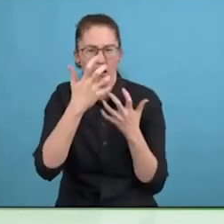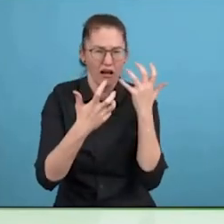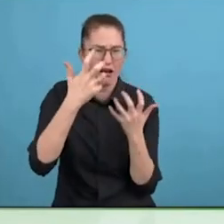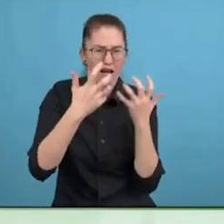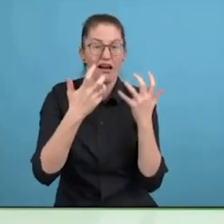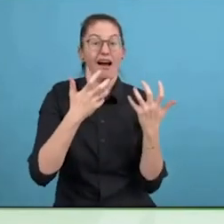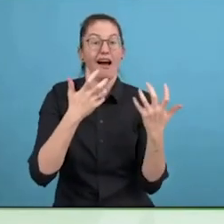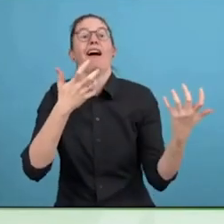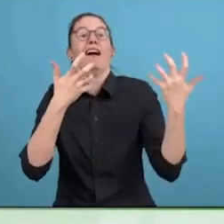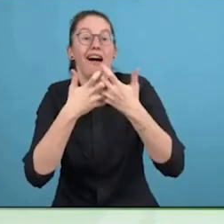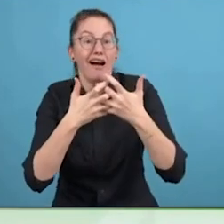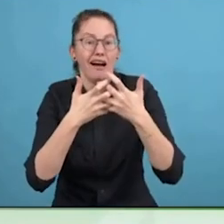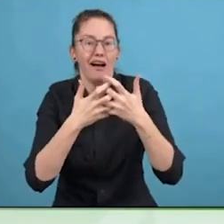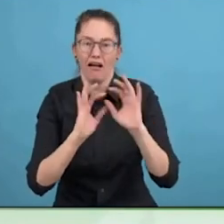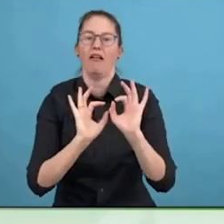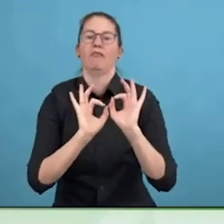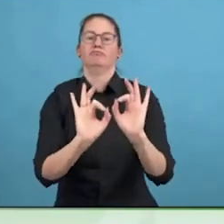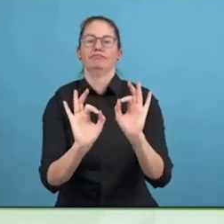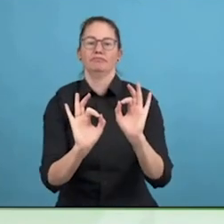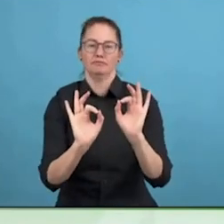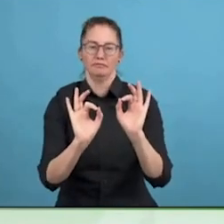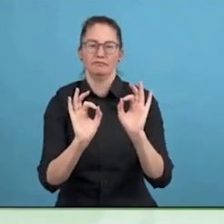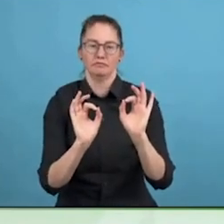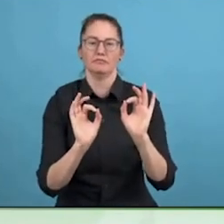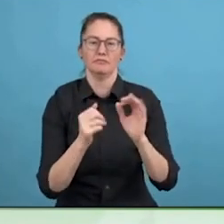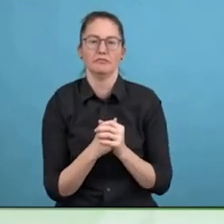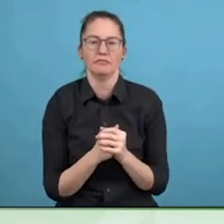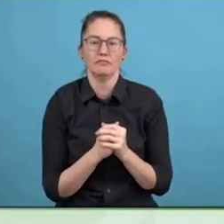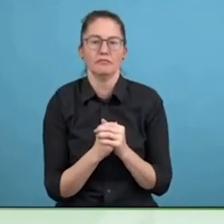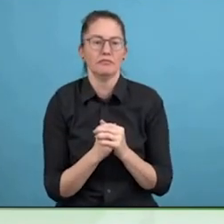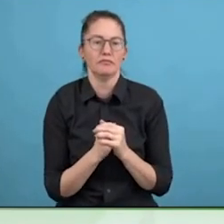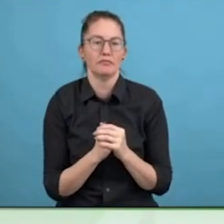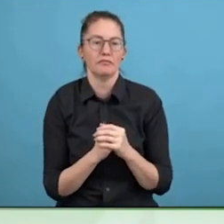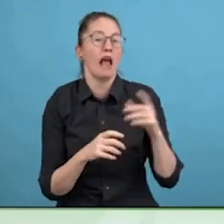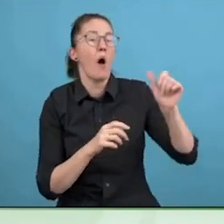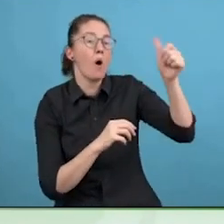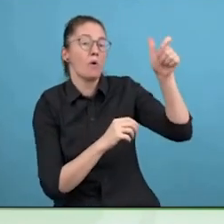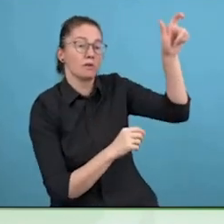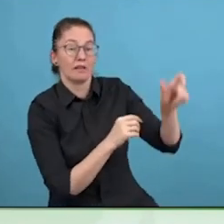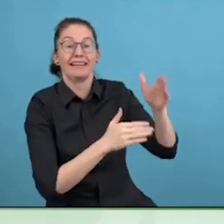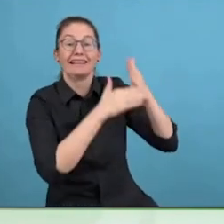of the purple economy. Good question. I think I completely connect with the user centred design, like you said,